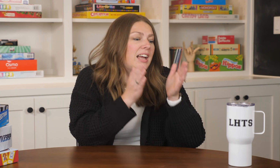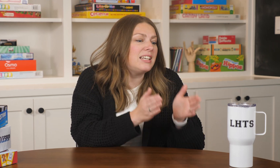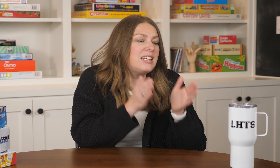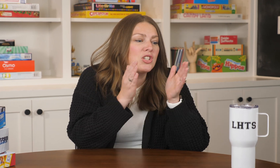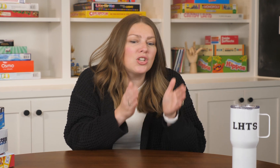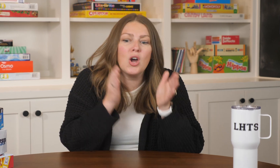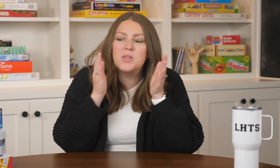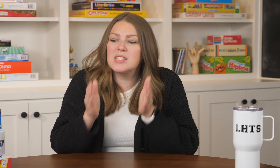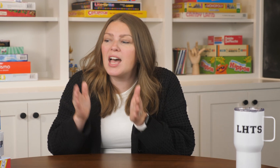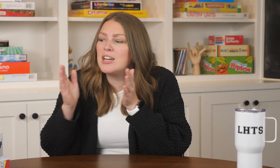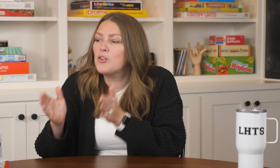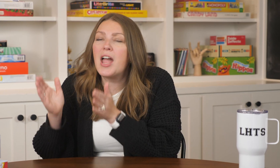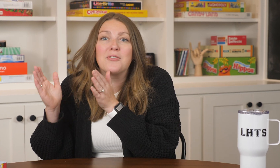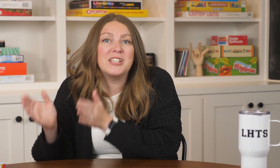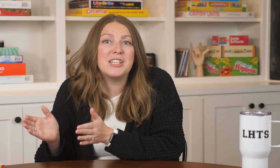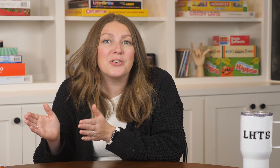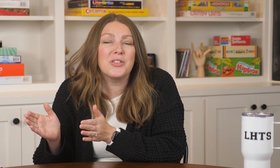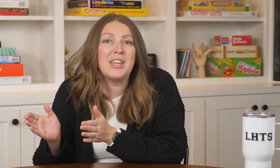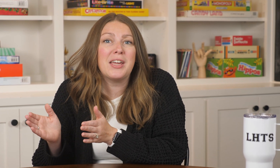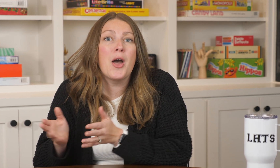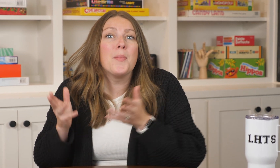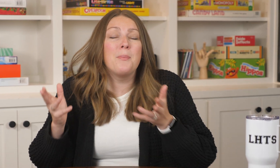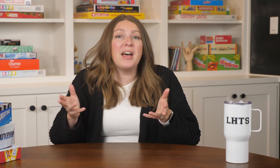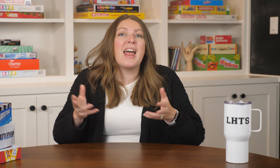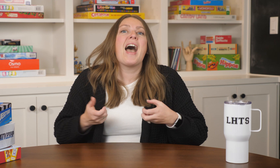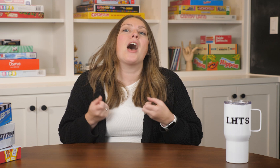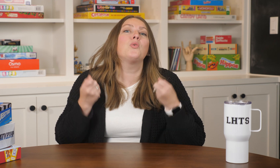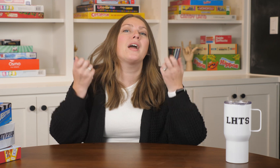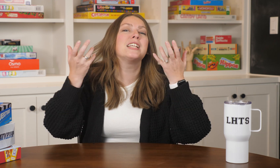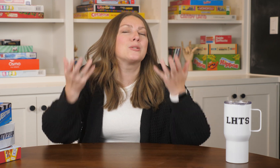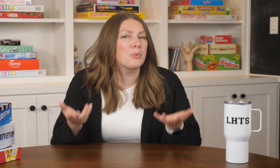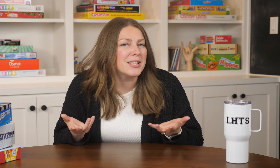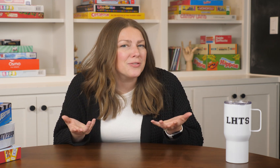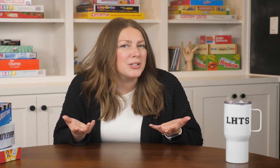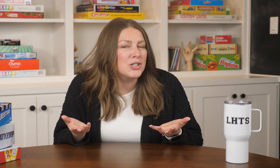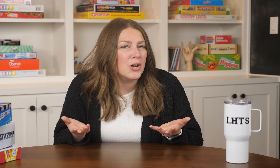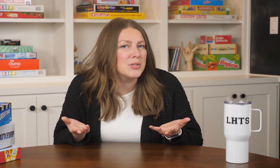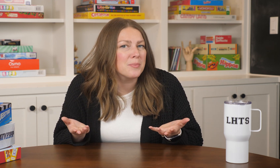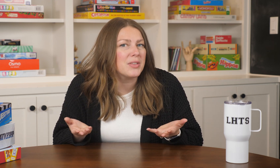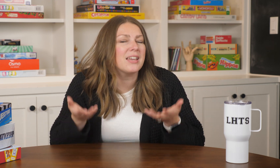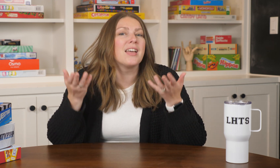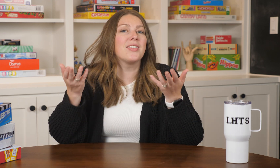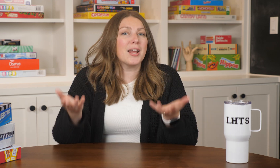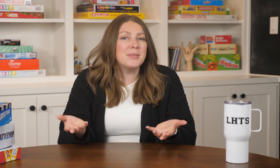"I need to know the sign for every single thing," but how do I expressively show something that I'm